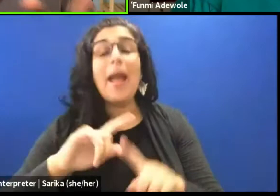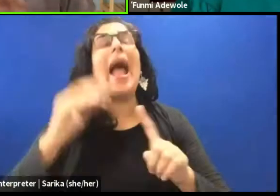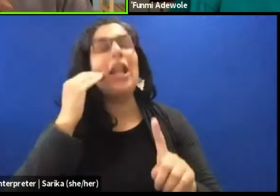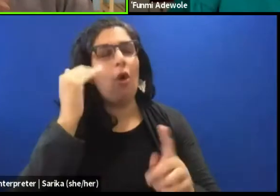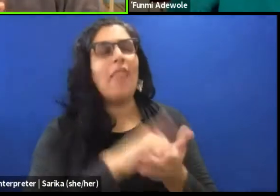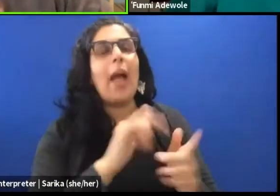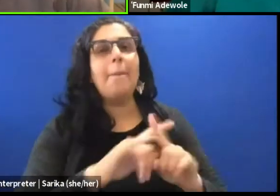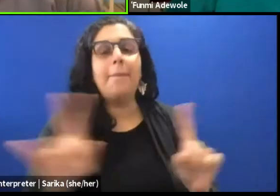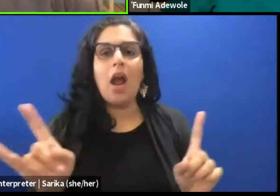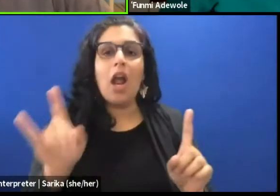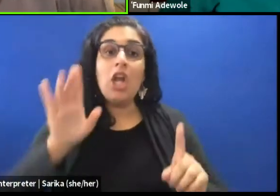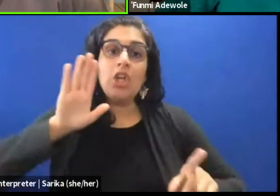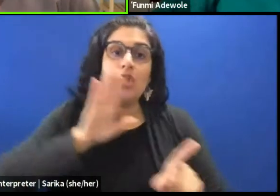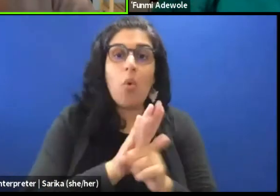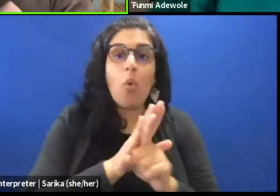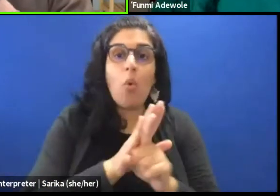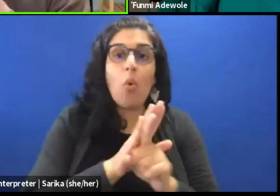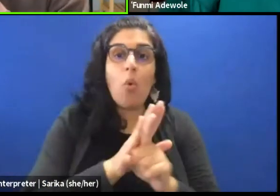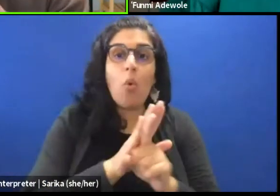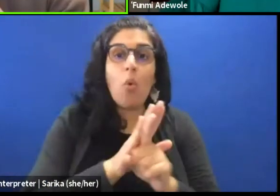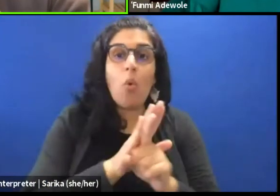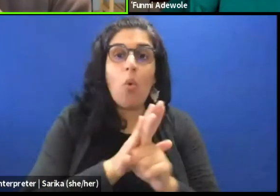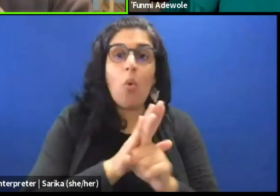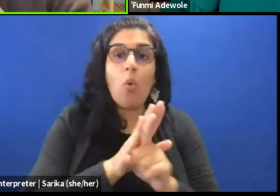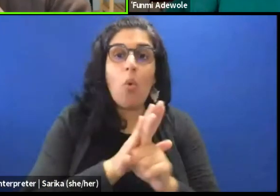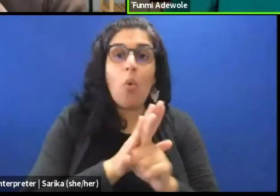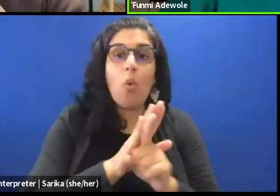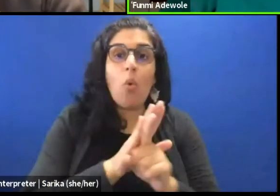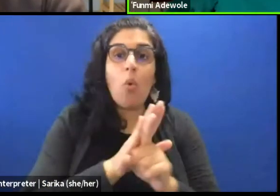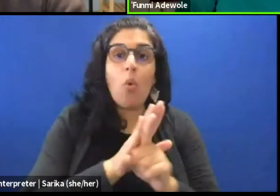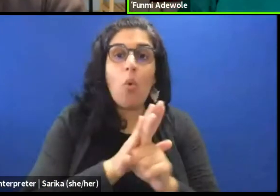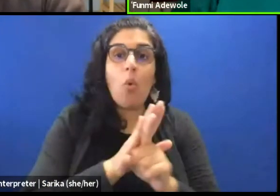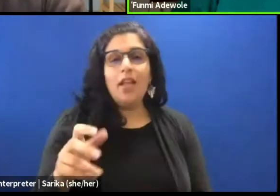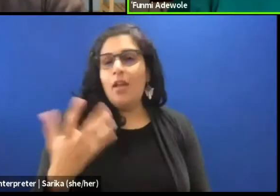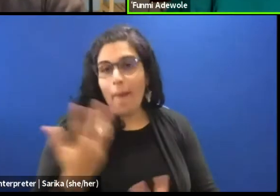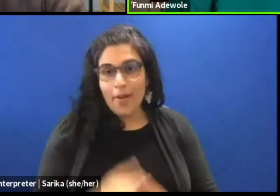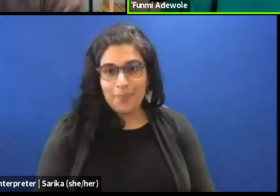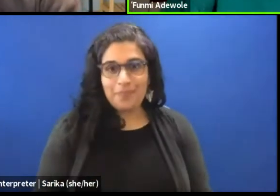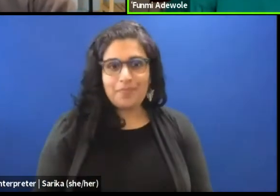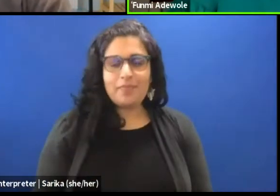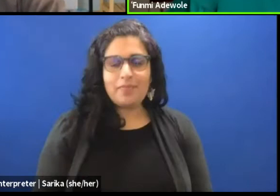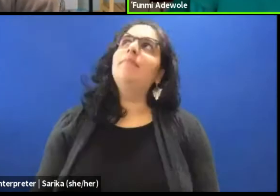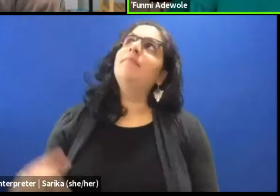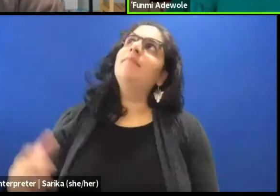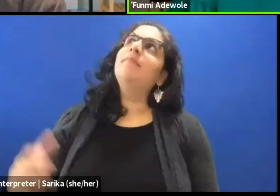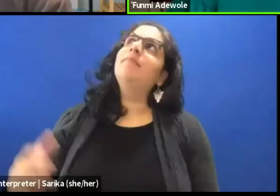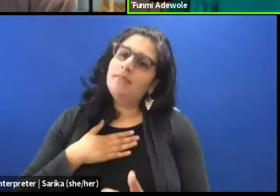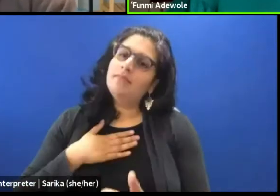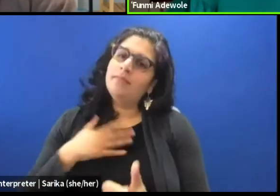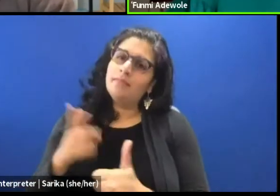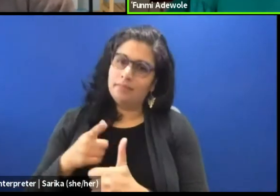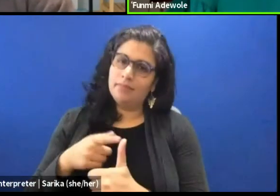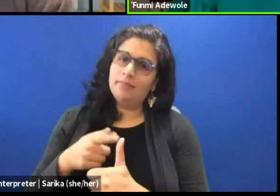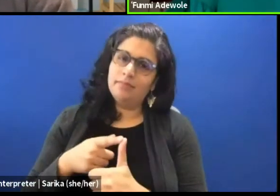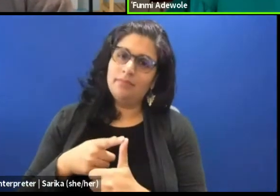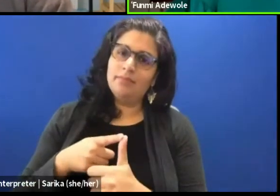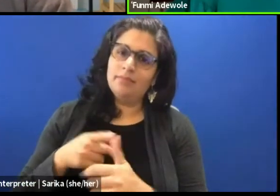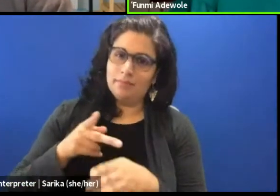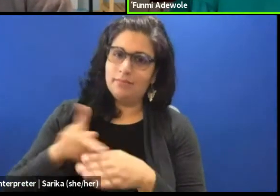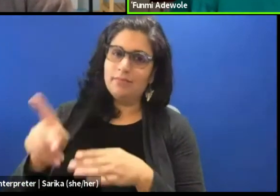you know professional journey to dramaturgy? Okay, I would say my first professional job started from 2013.